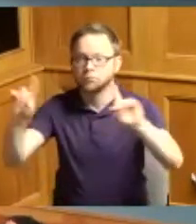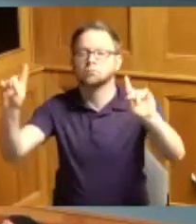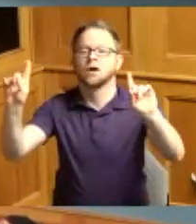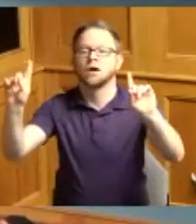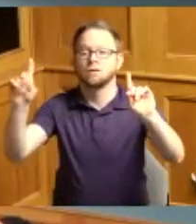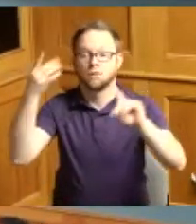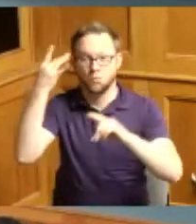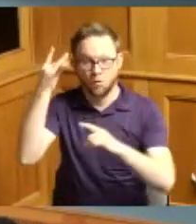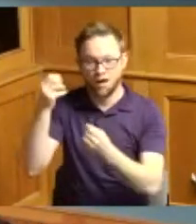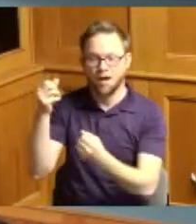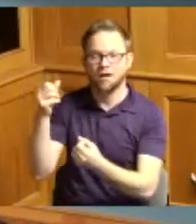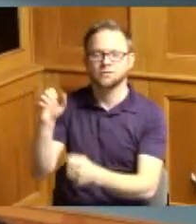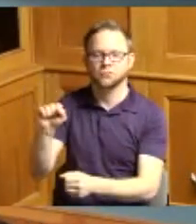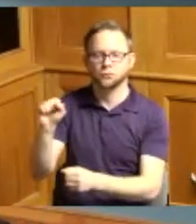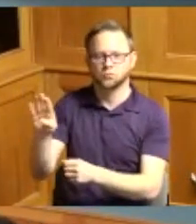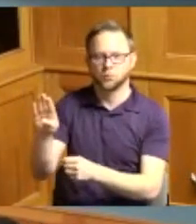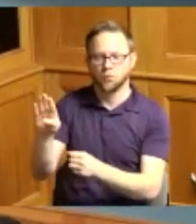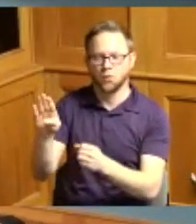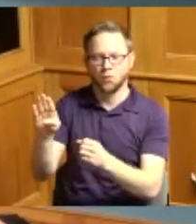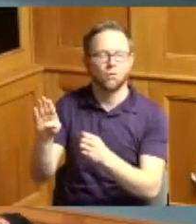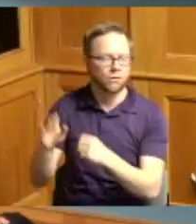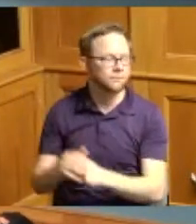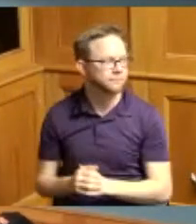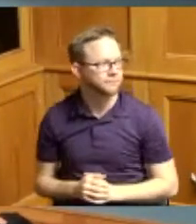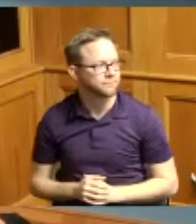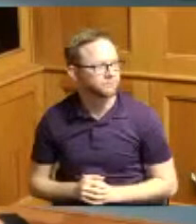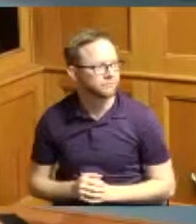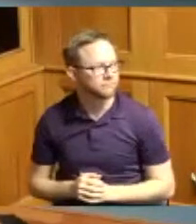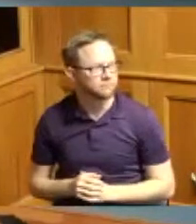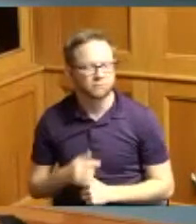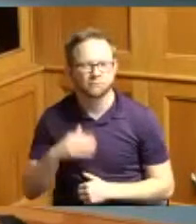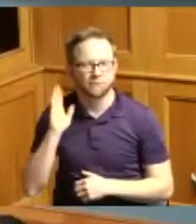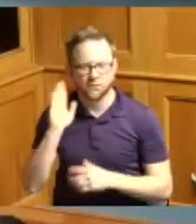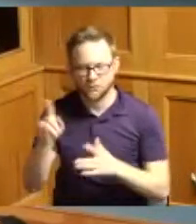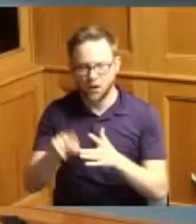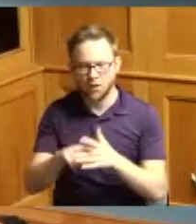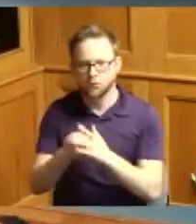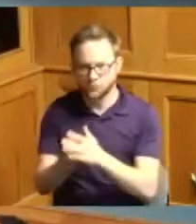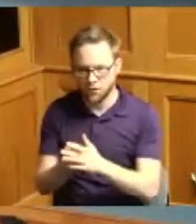Bowl I can't see it like that and I'm going to get started and then each one of my colleagues have